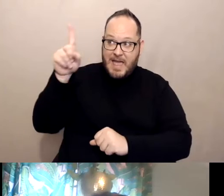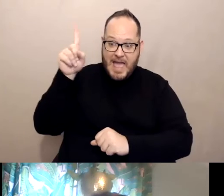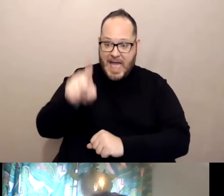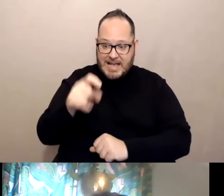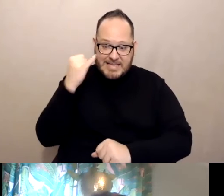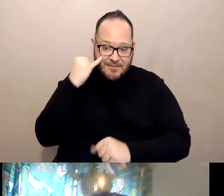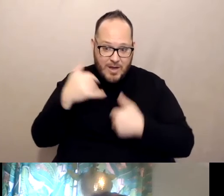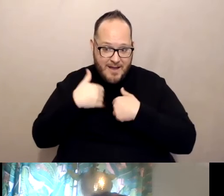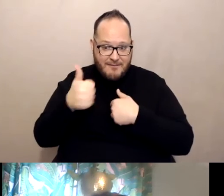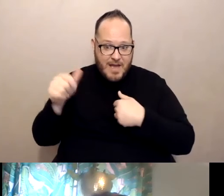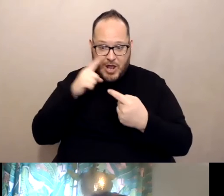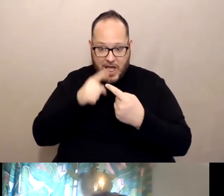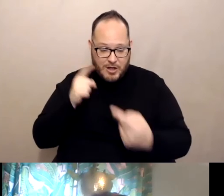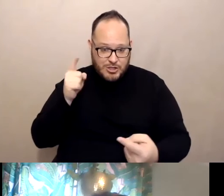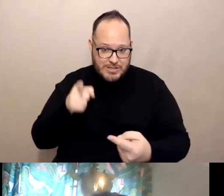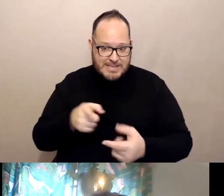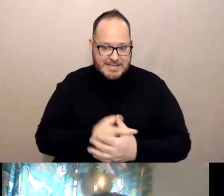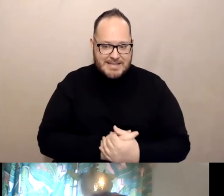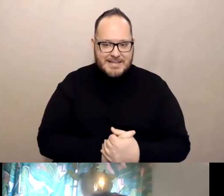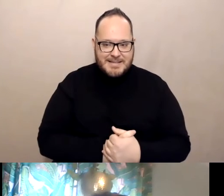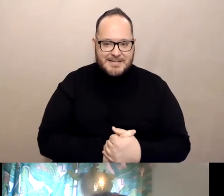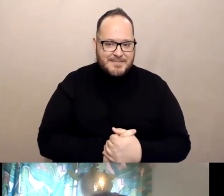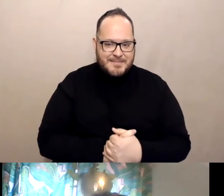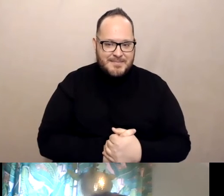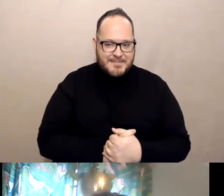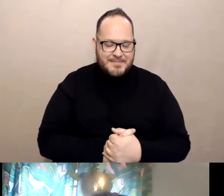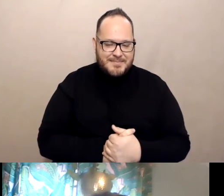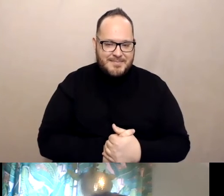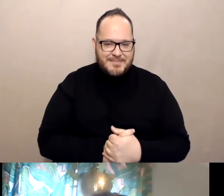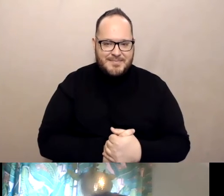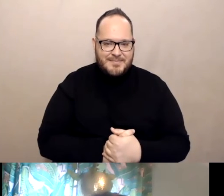And if I'd had allergies, I would have waited.